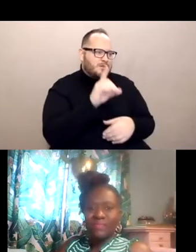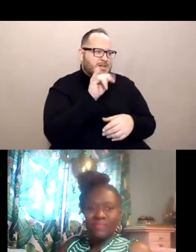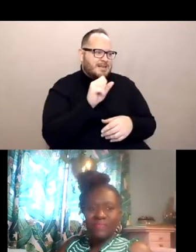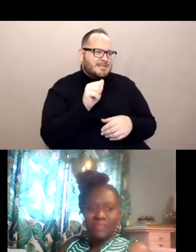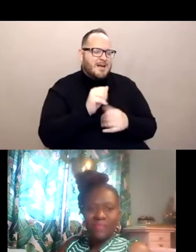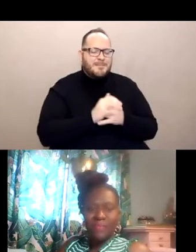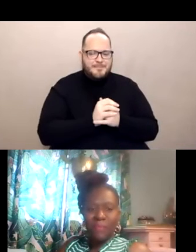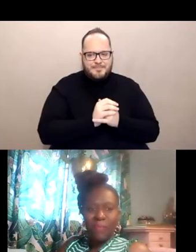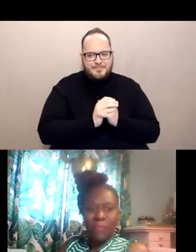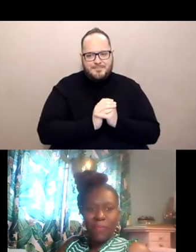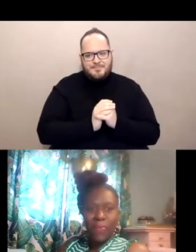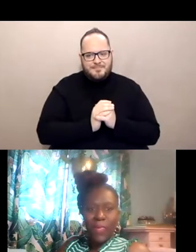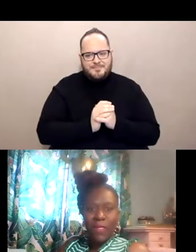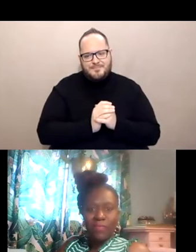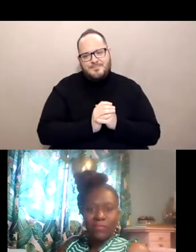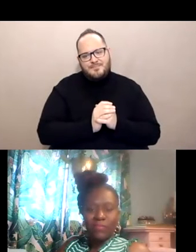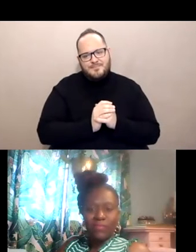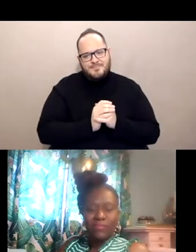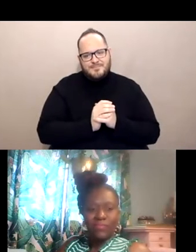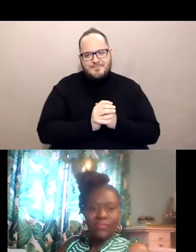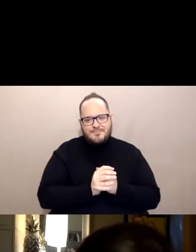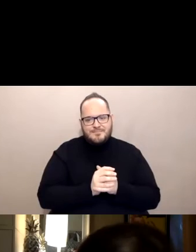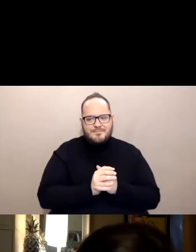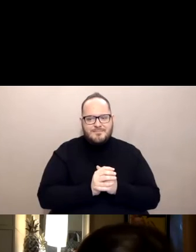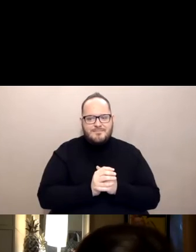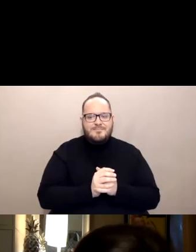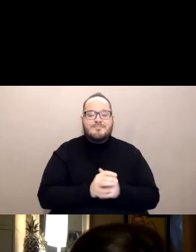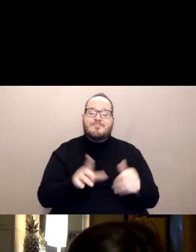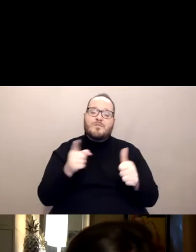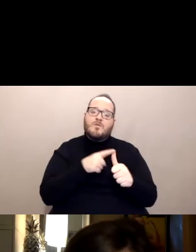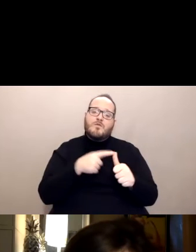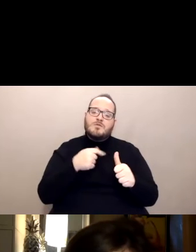First I'm going to talk about my experience.